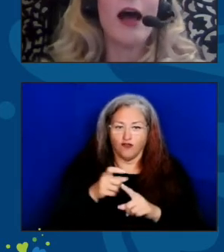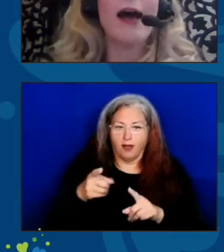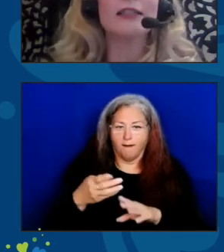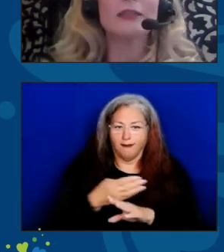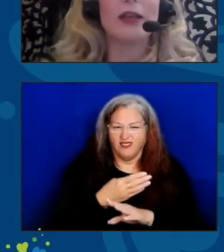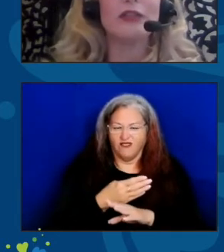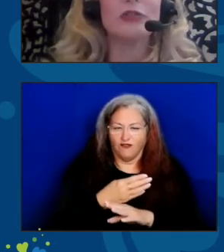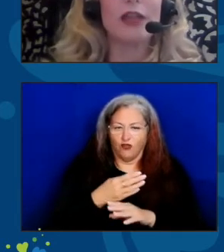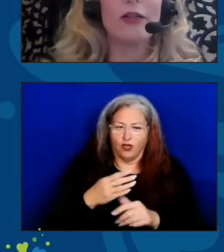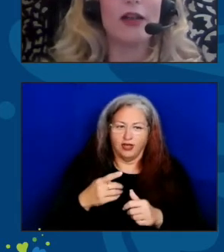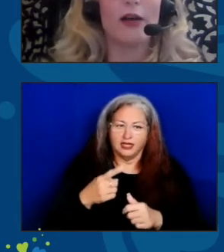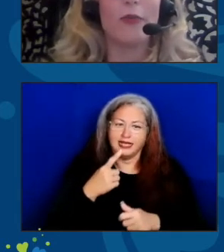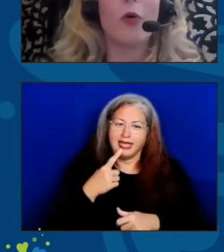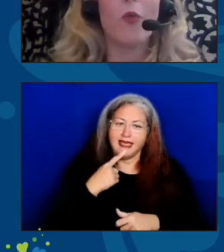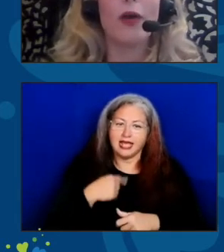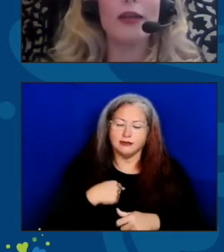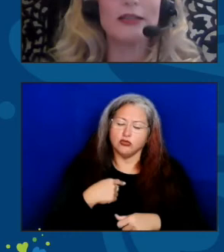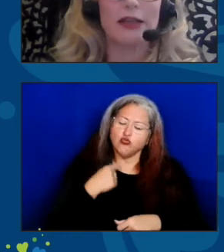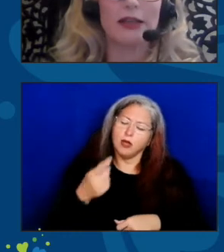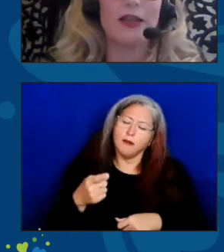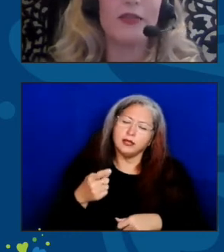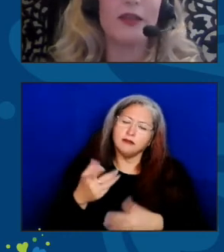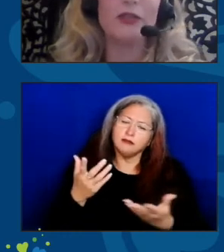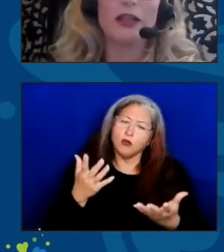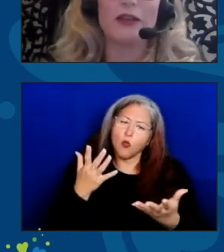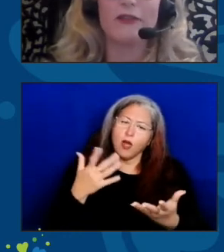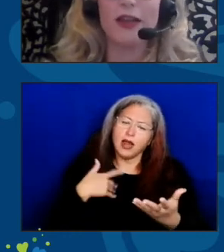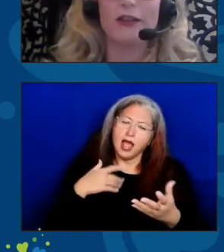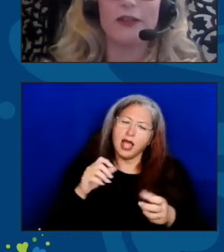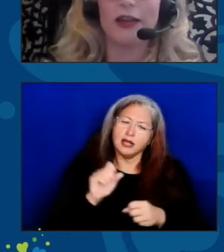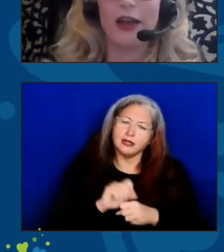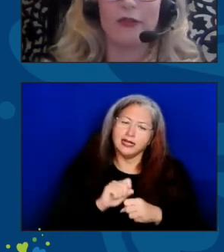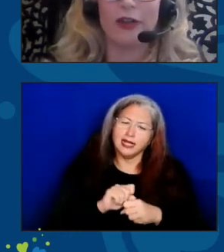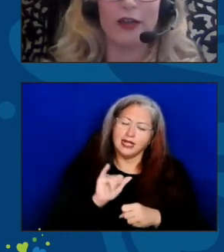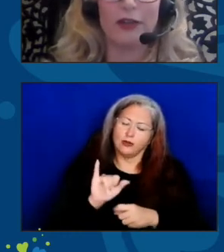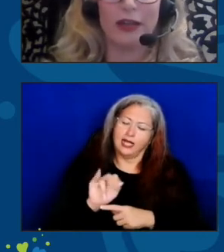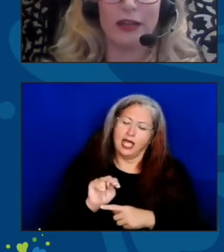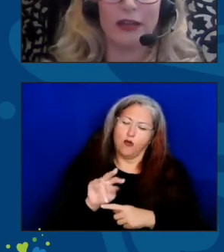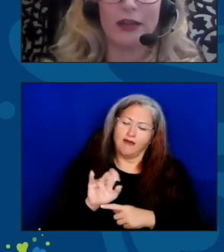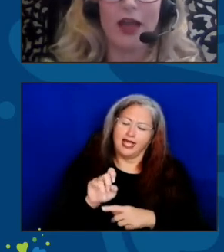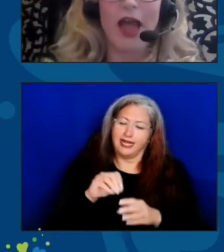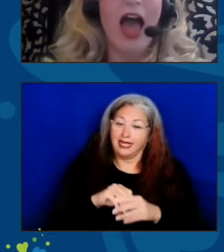asked me to tell him what I did that was innovative in Calvert County.